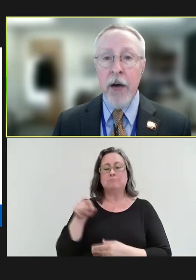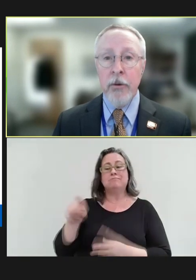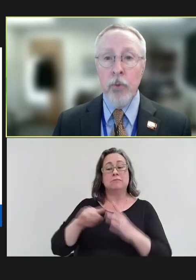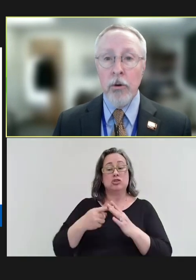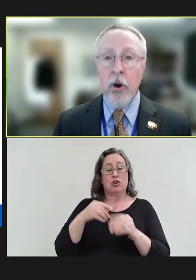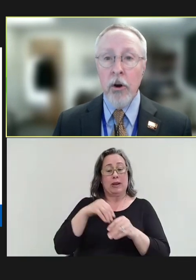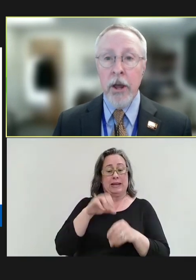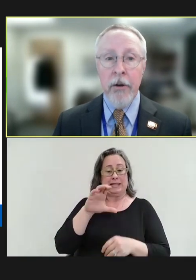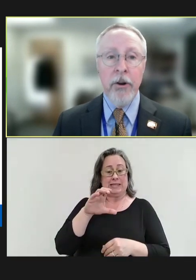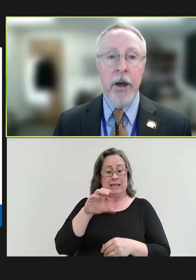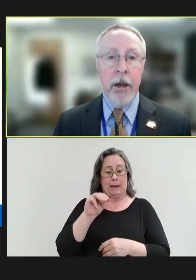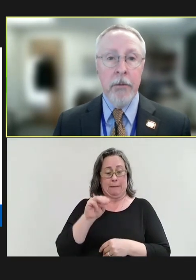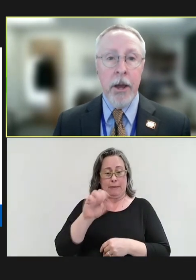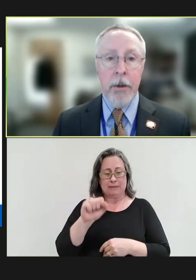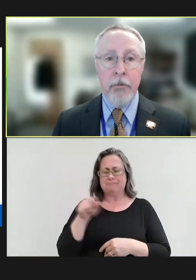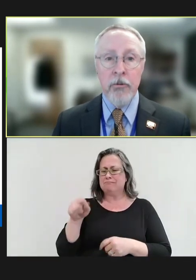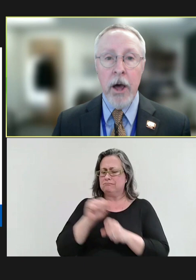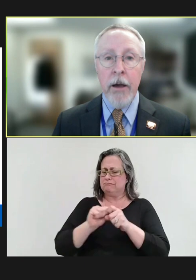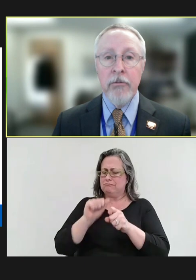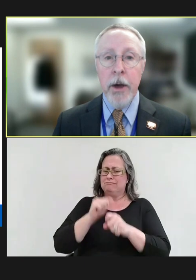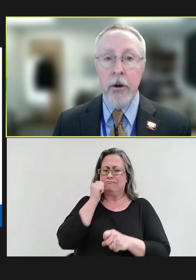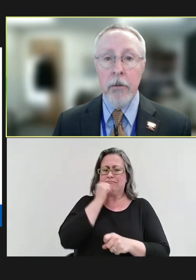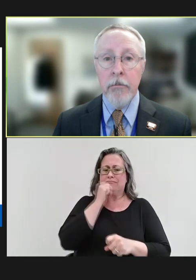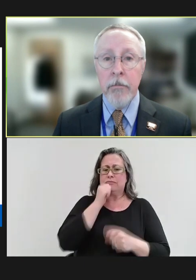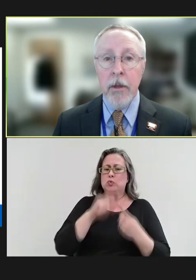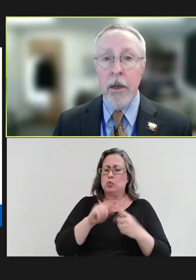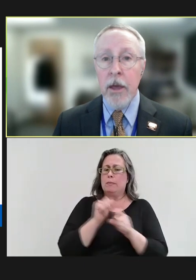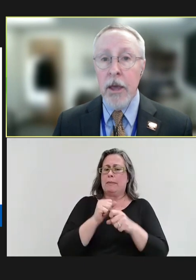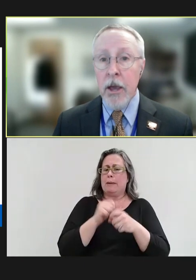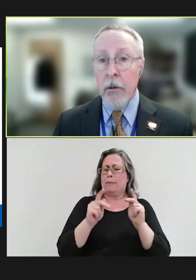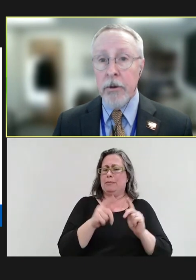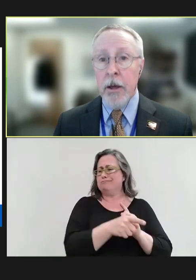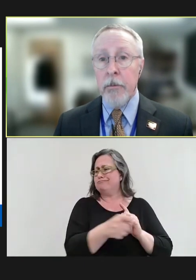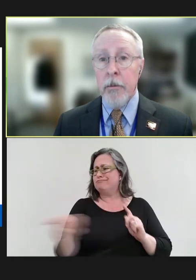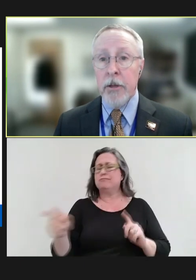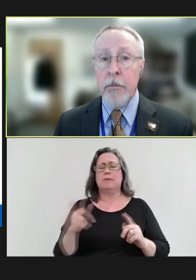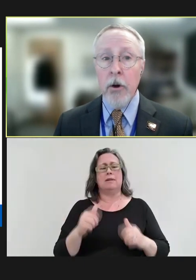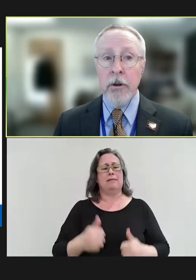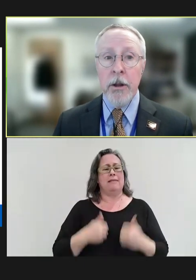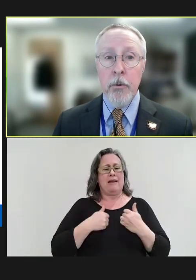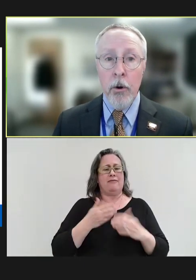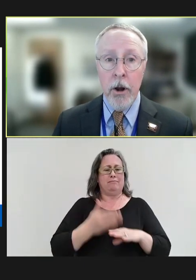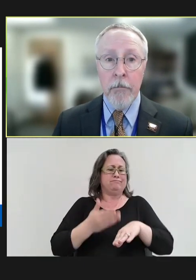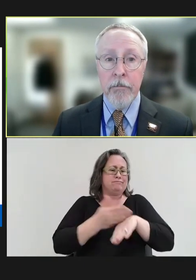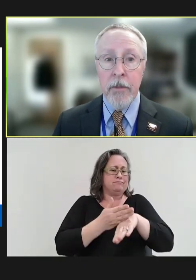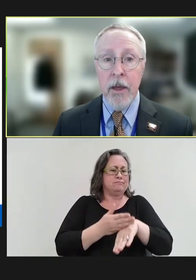and worked hard every day to make people's lives better. He helped to implement the Part D program,